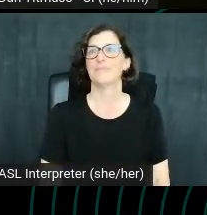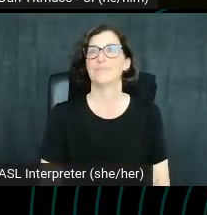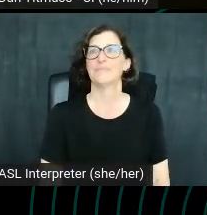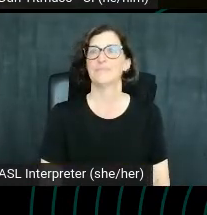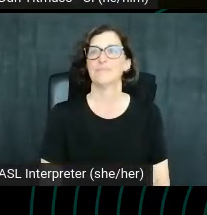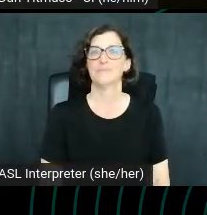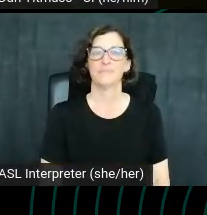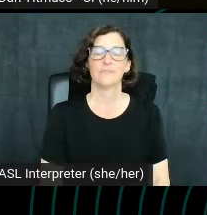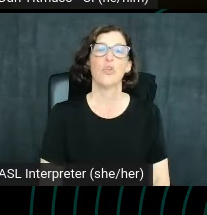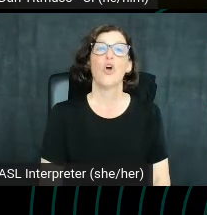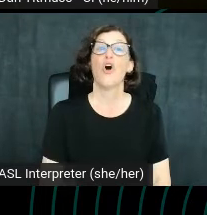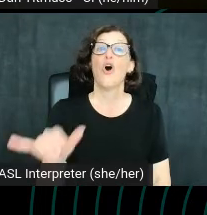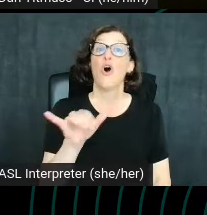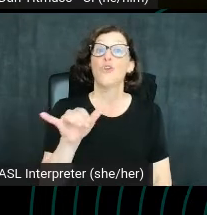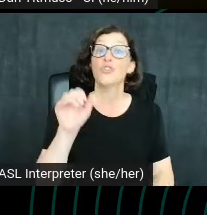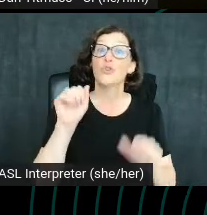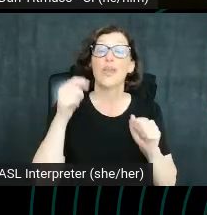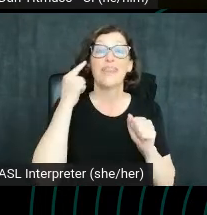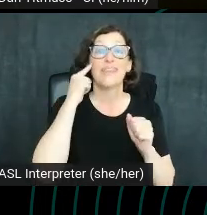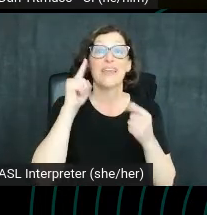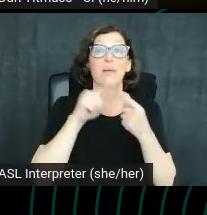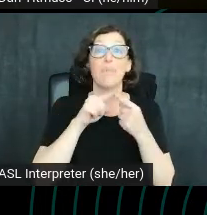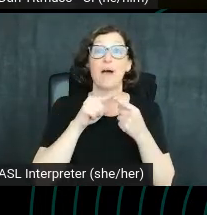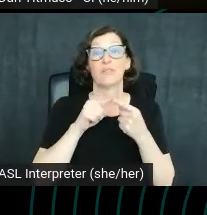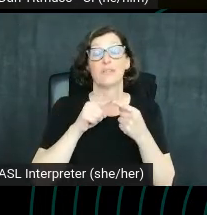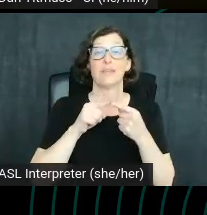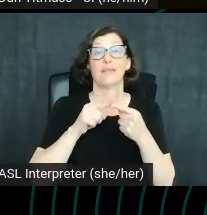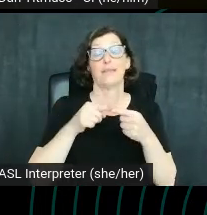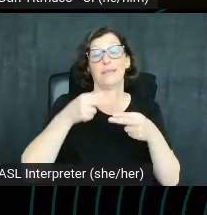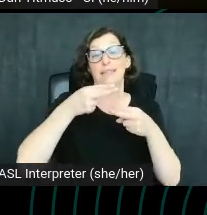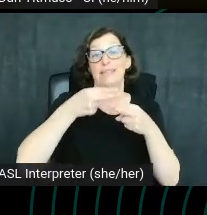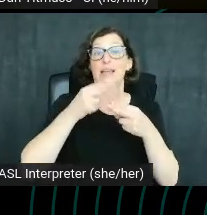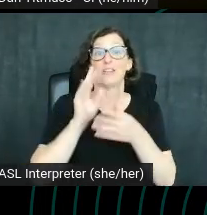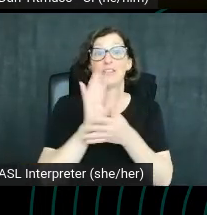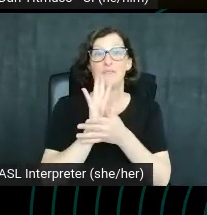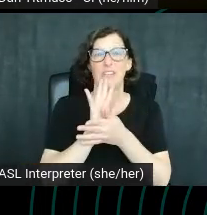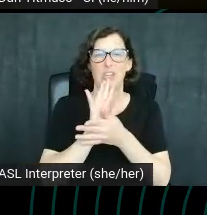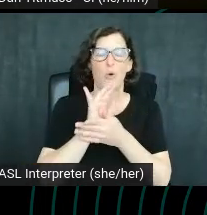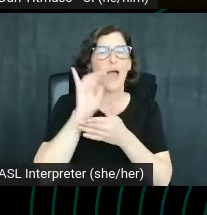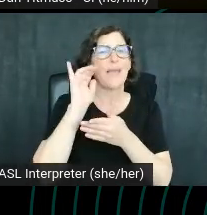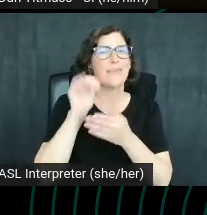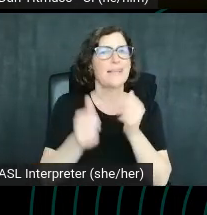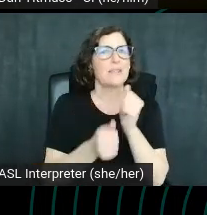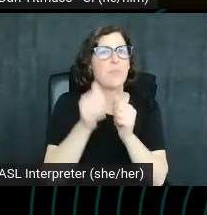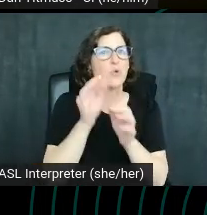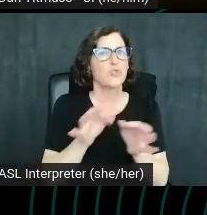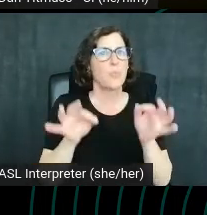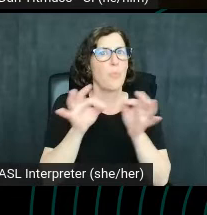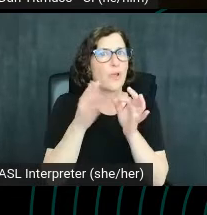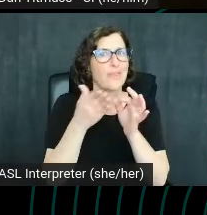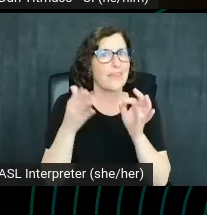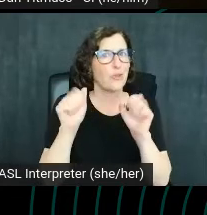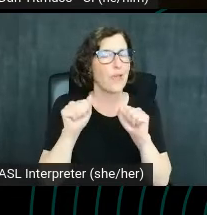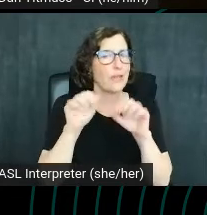You can also think about the video titles. This is one of the most important optimizations you can make. Ideally,